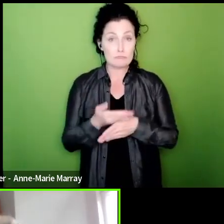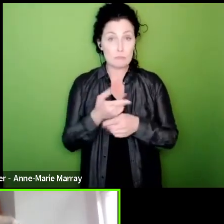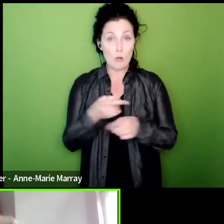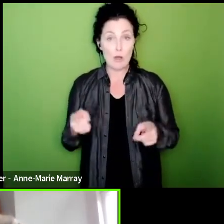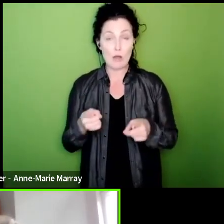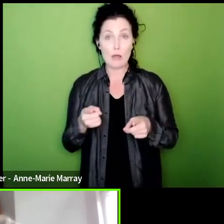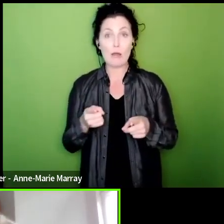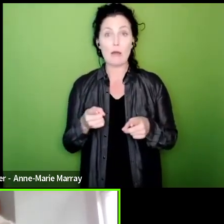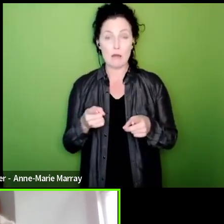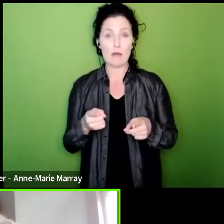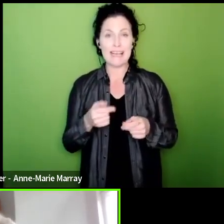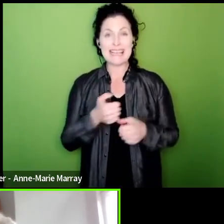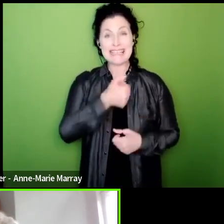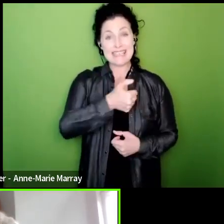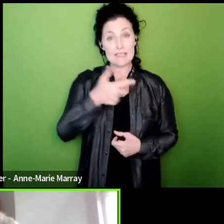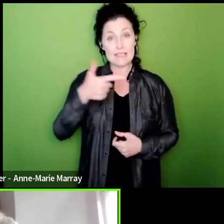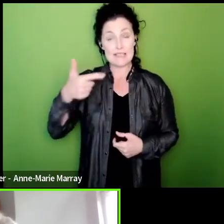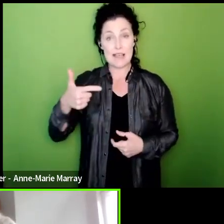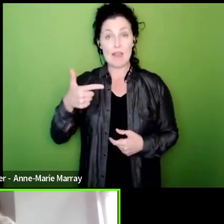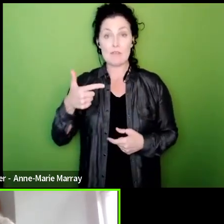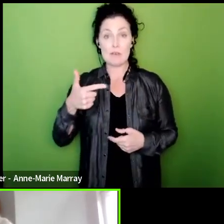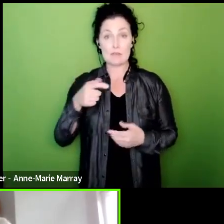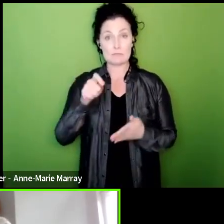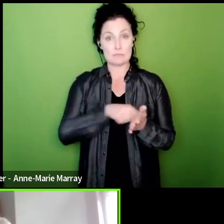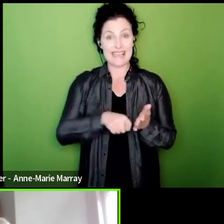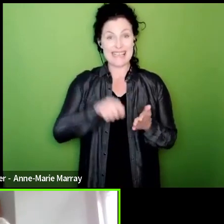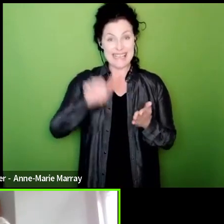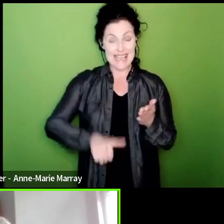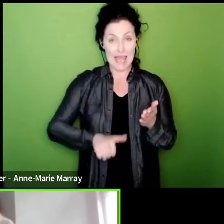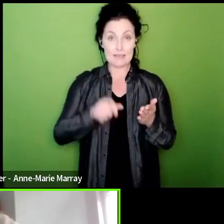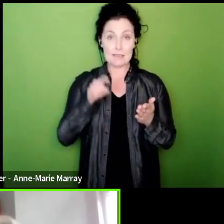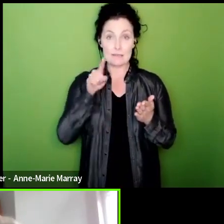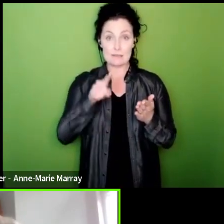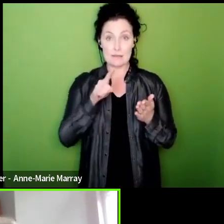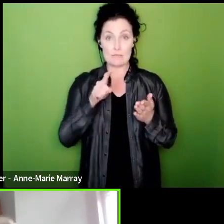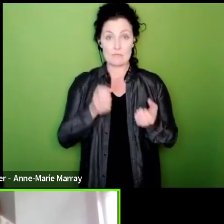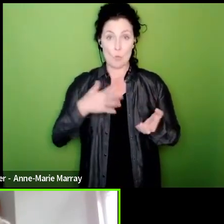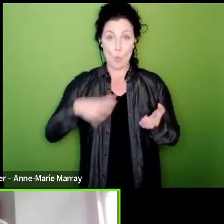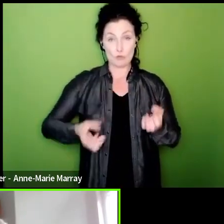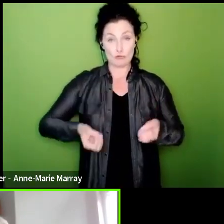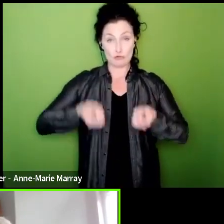those areas delivered at yes spoke for strike action of over 90 percent including a hundred